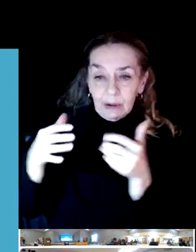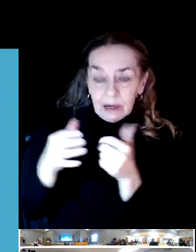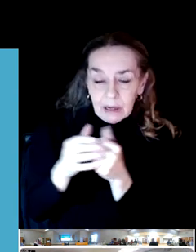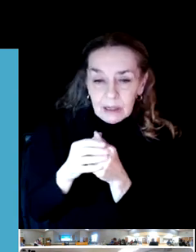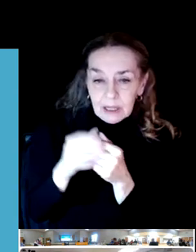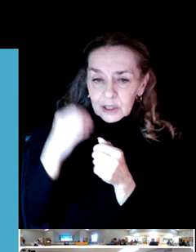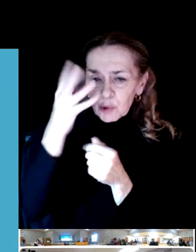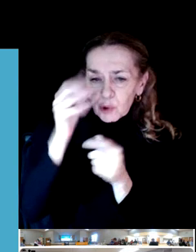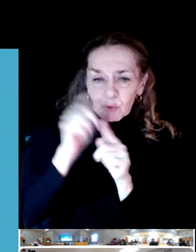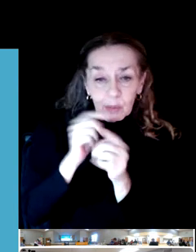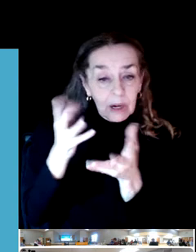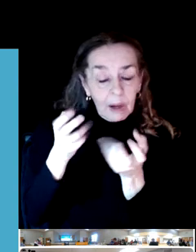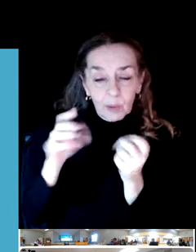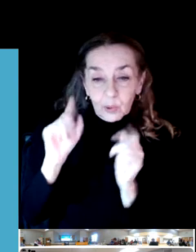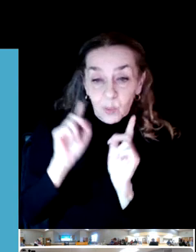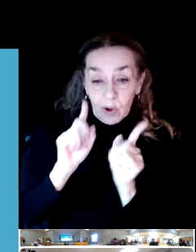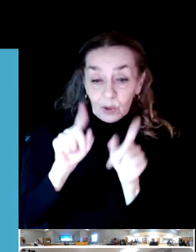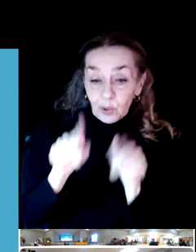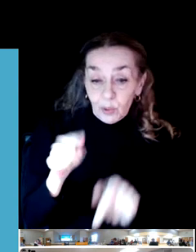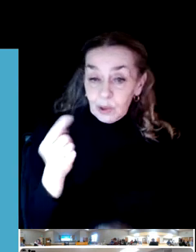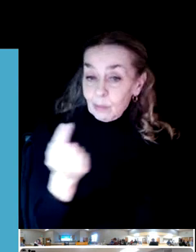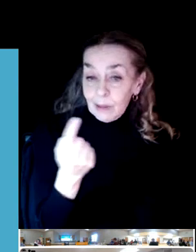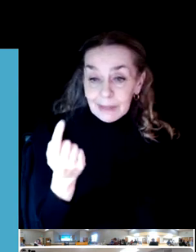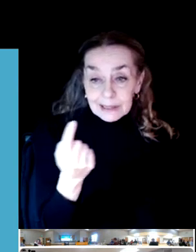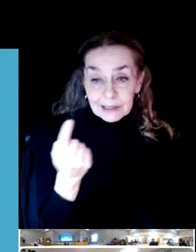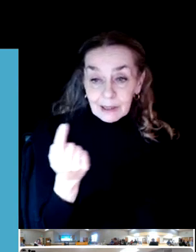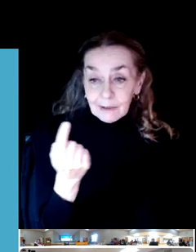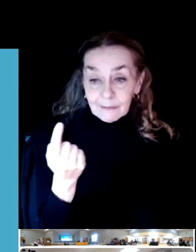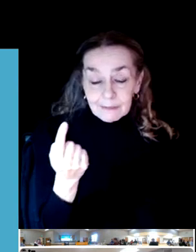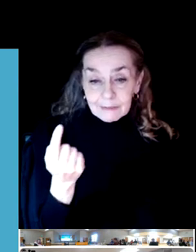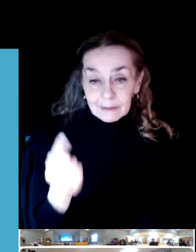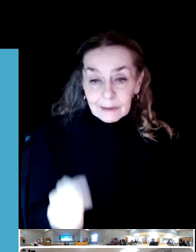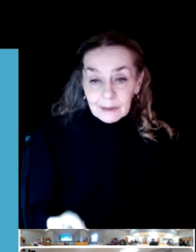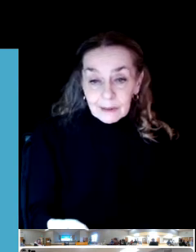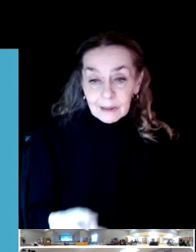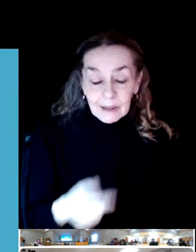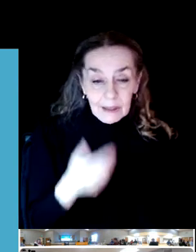That's really useful for us to hear that.